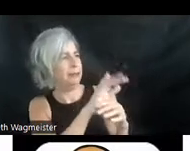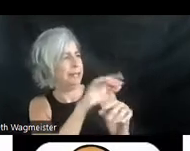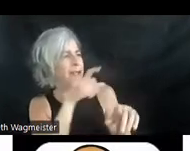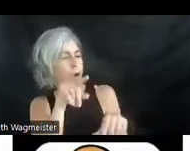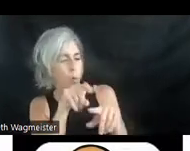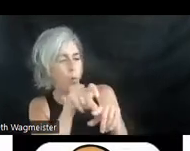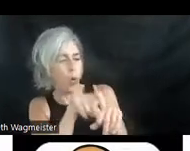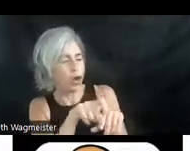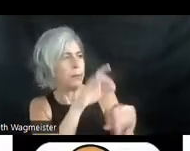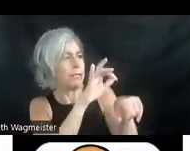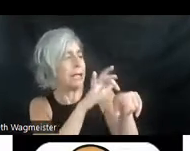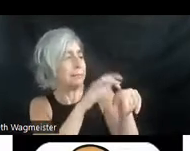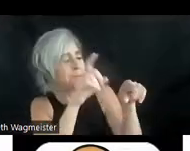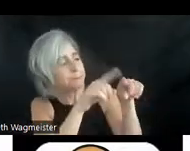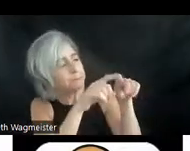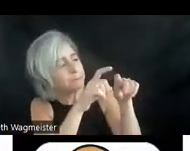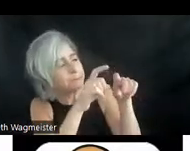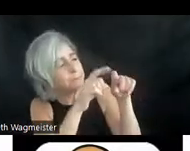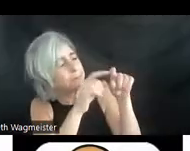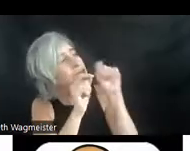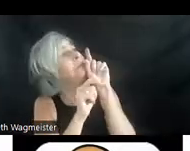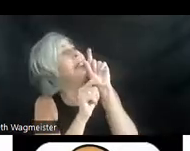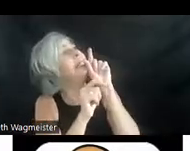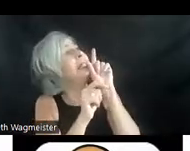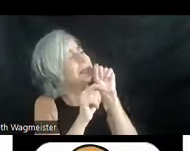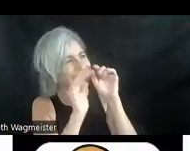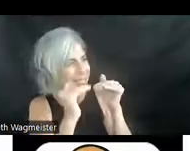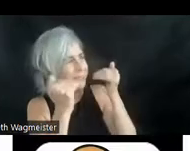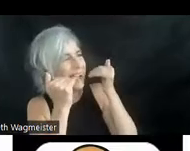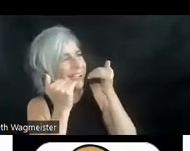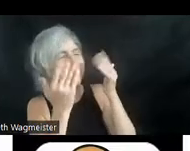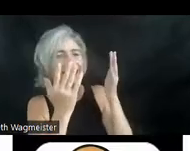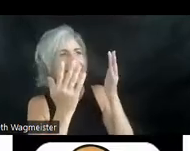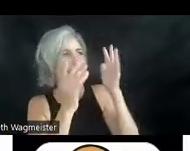taps a chick's open beak. Smiling, he slowly lowers his hand.